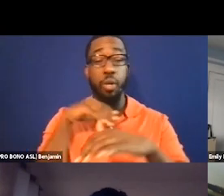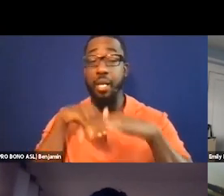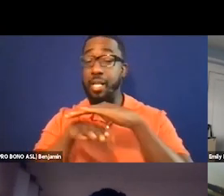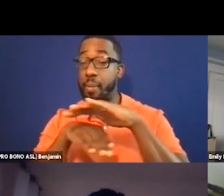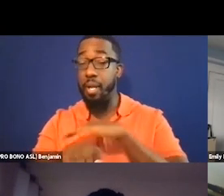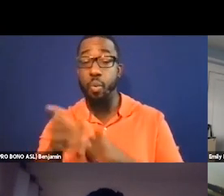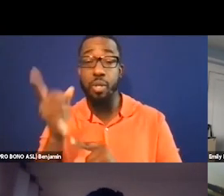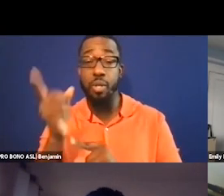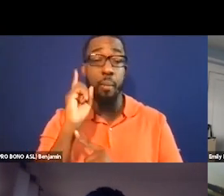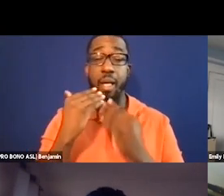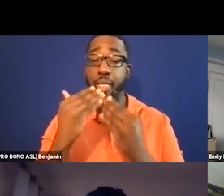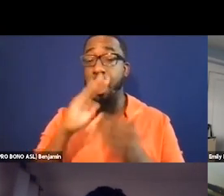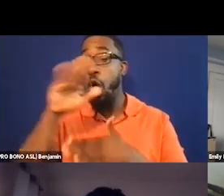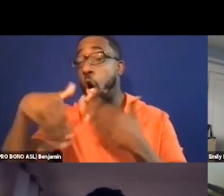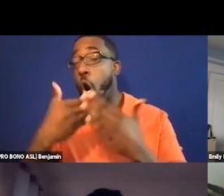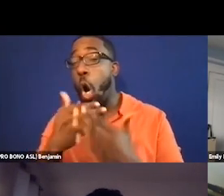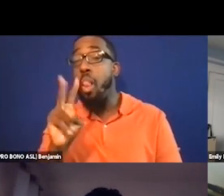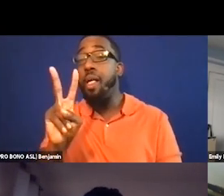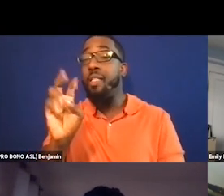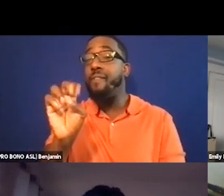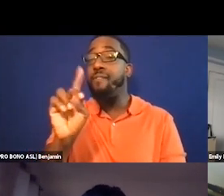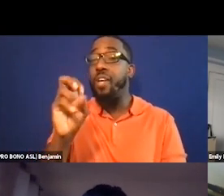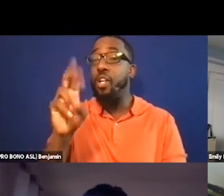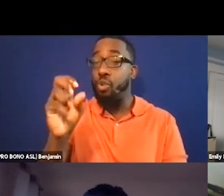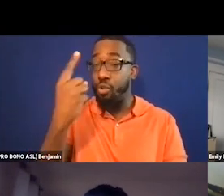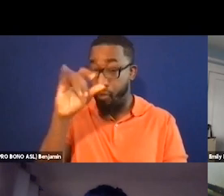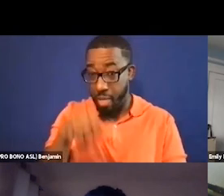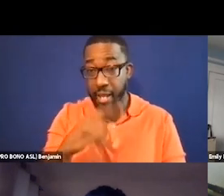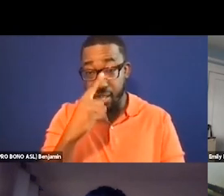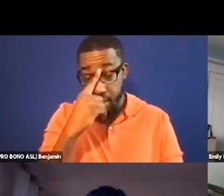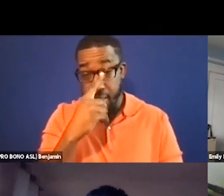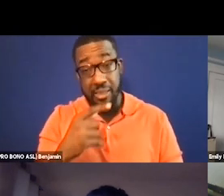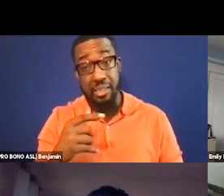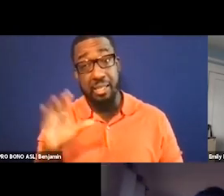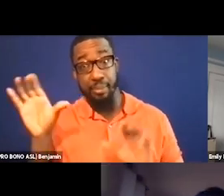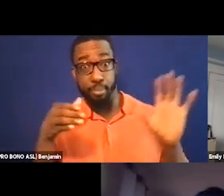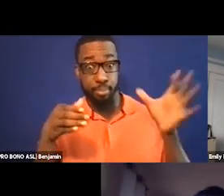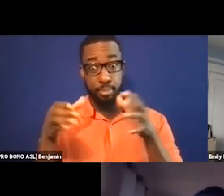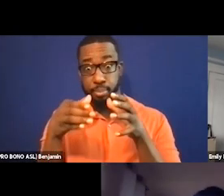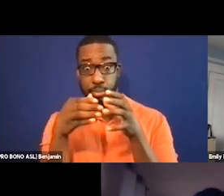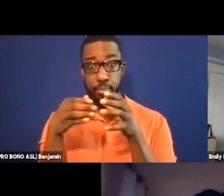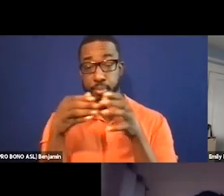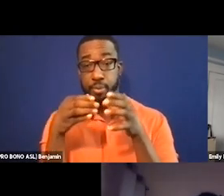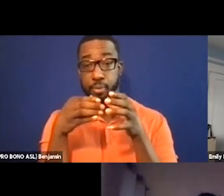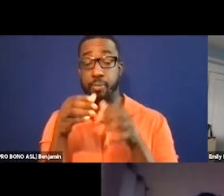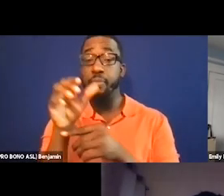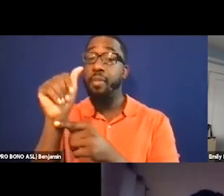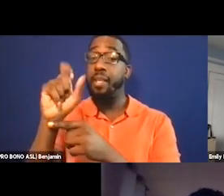I want to take a moment to thank all our vendors for that because it does take a few folks. On ASL interpretation we have Selena flowers and